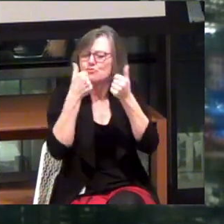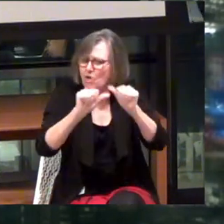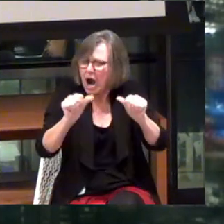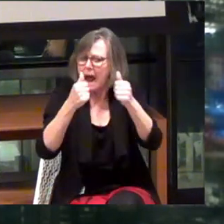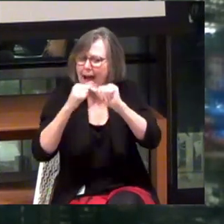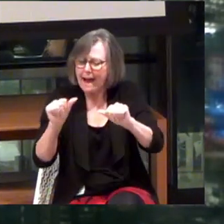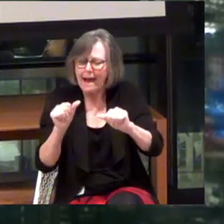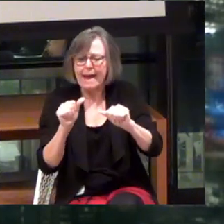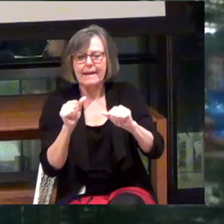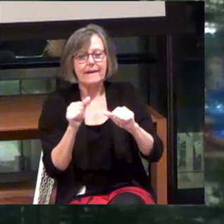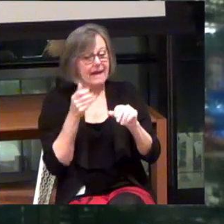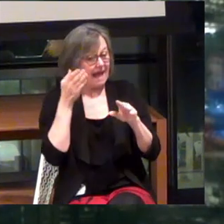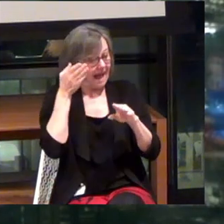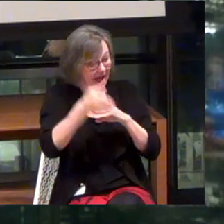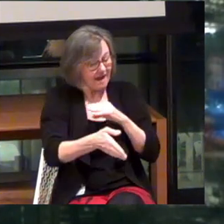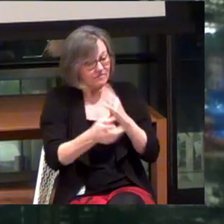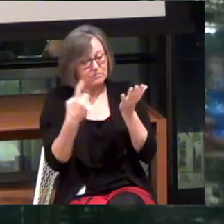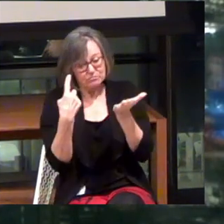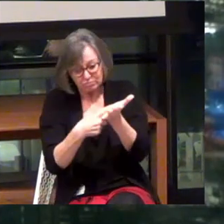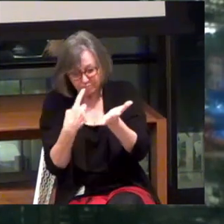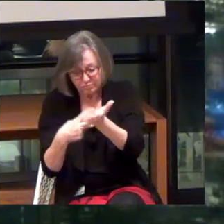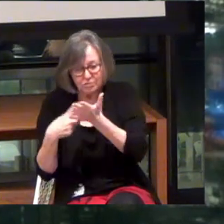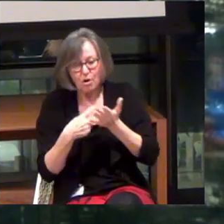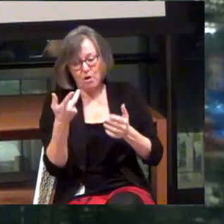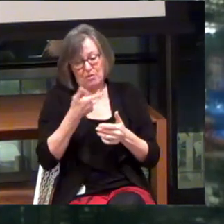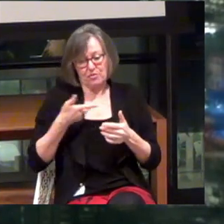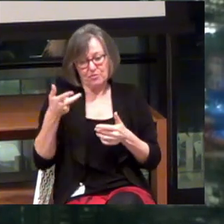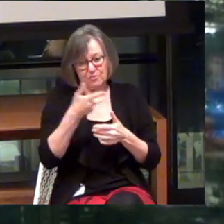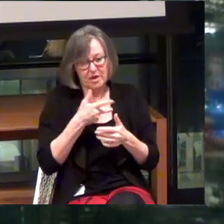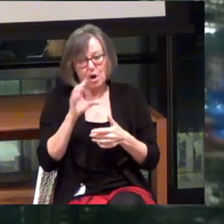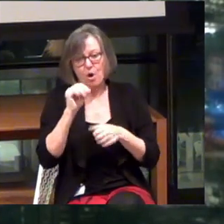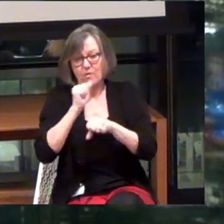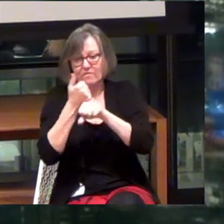And by the end of that conversation, all three of my co-founders -- we never agree -- but